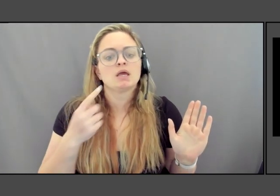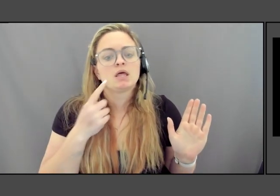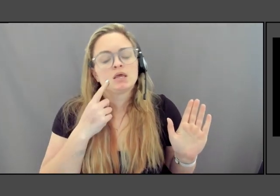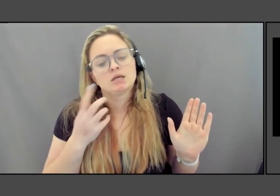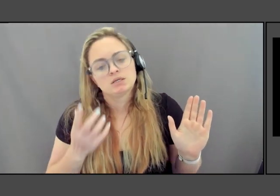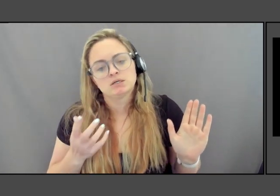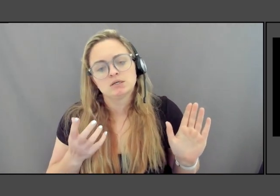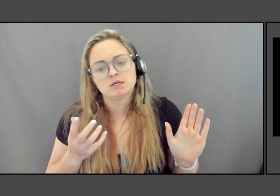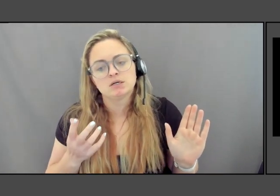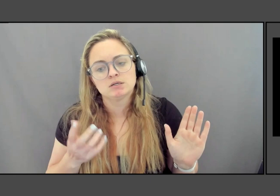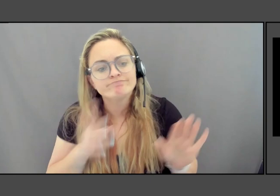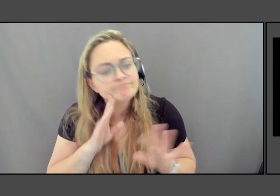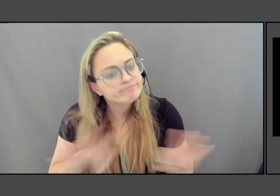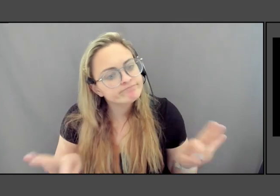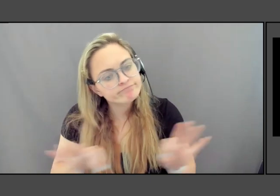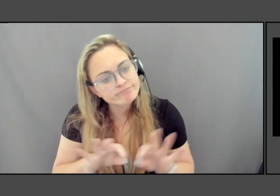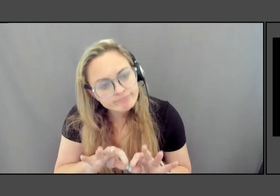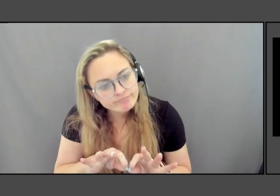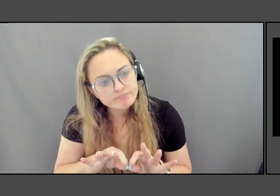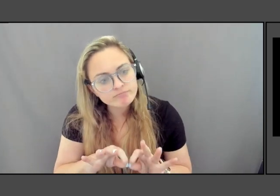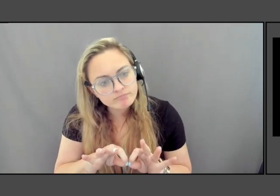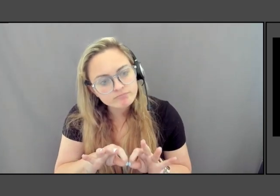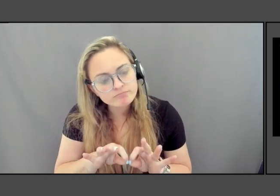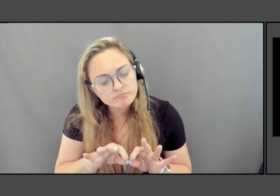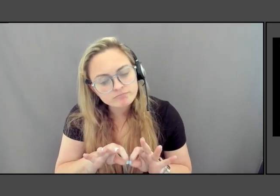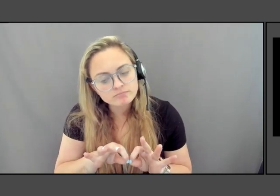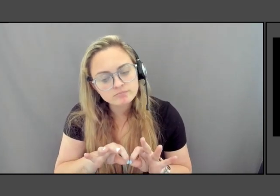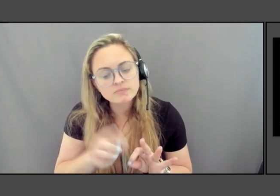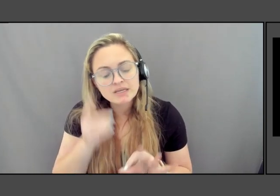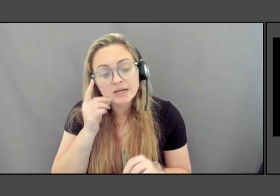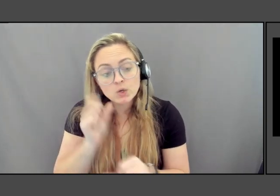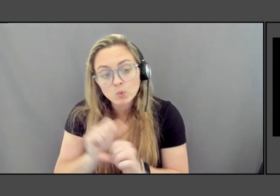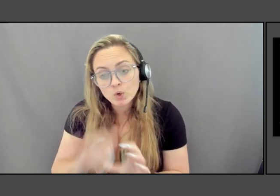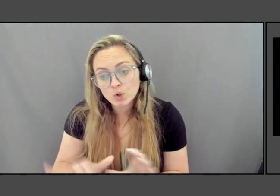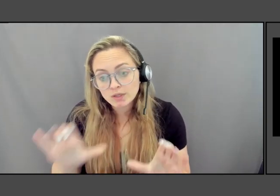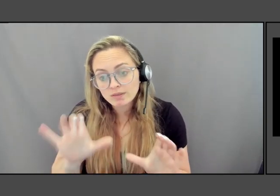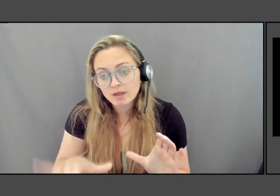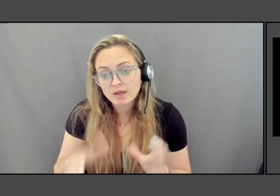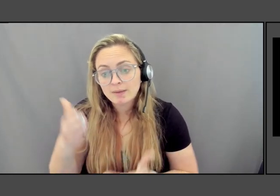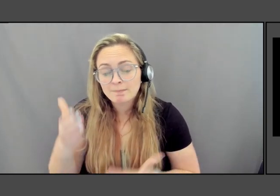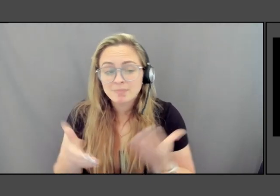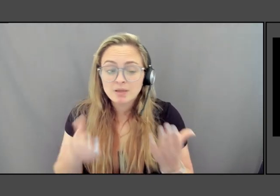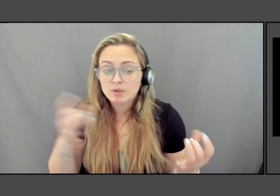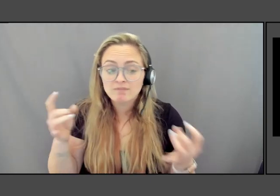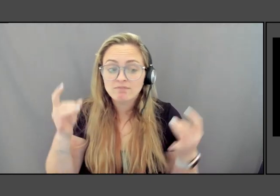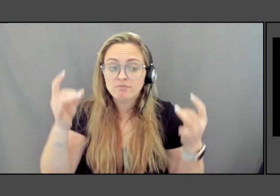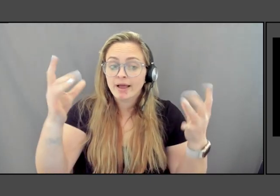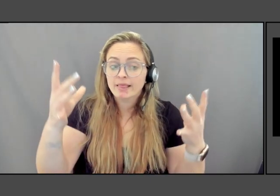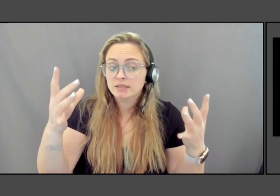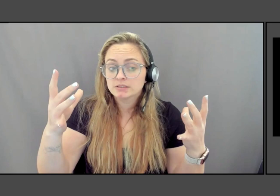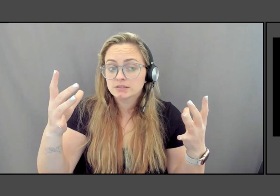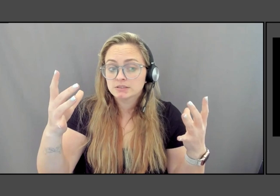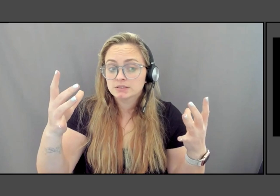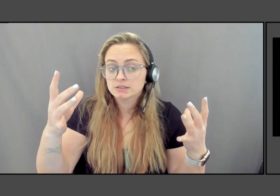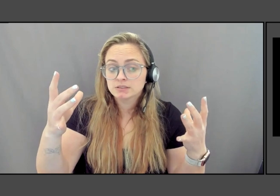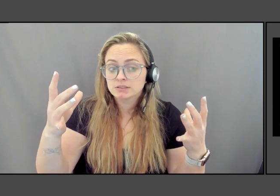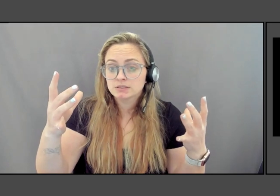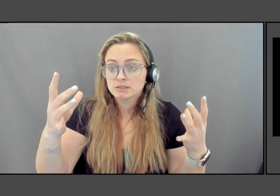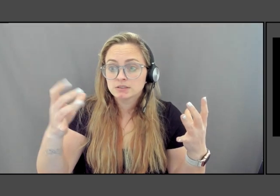I think the fellow, the dining worker who did it said, you know, maybe violences is, you know, not to be followed. And I'm not condoning that.